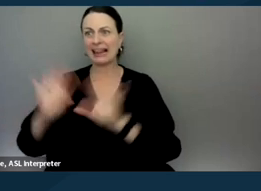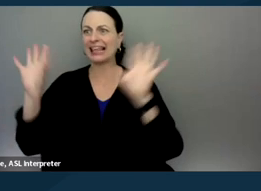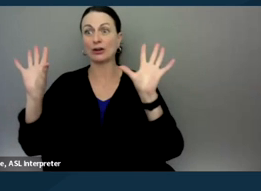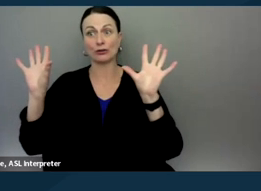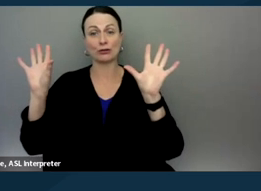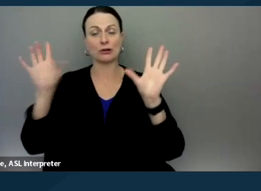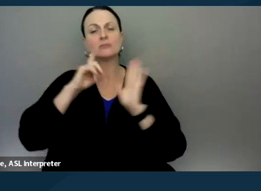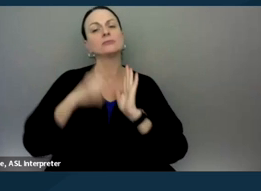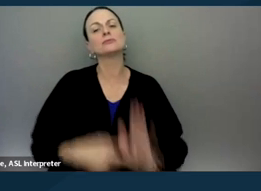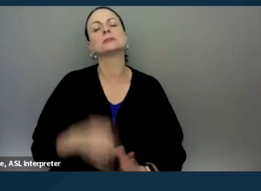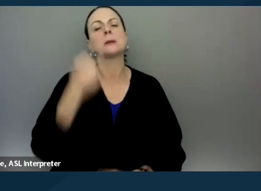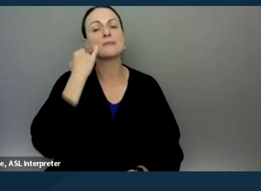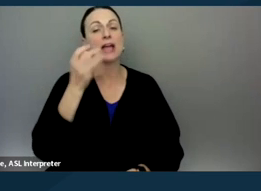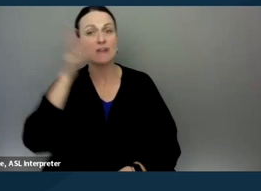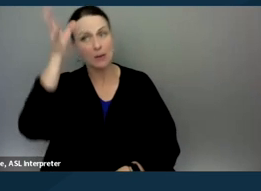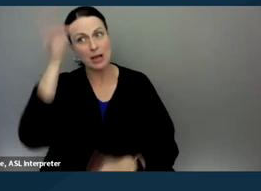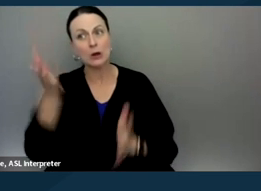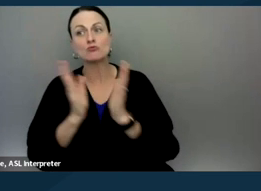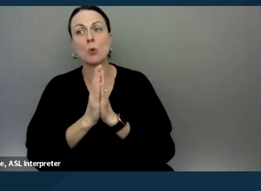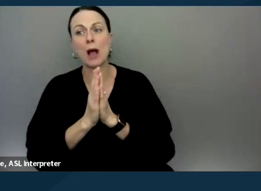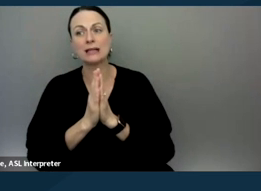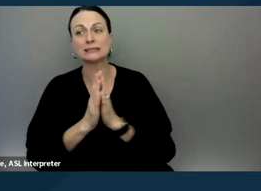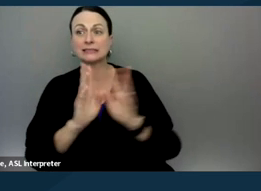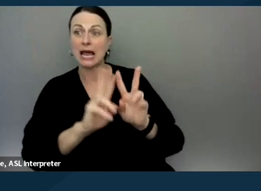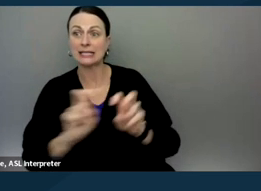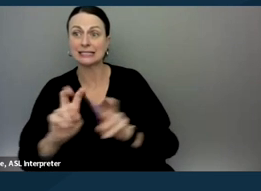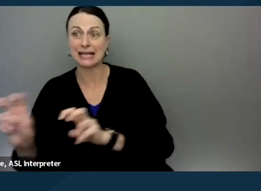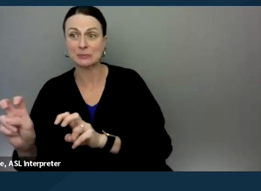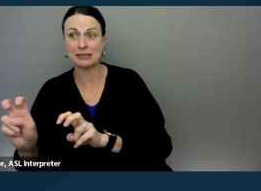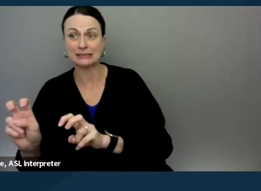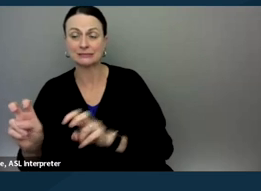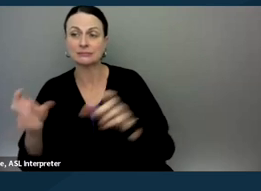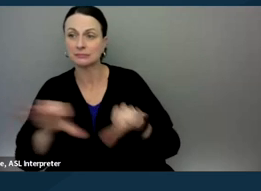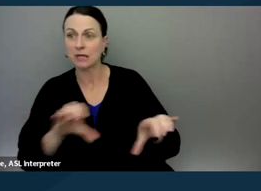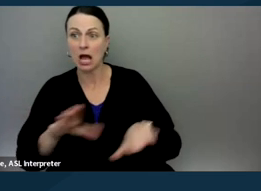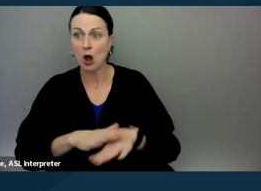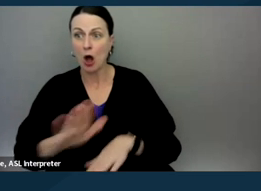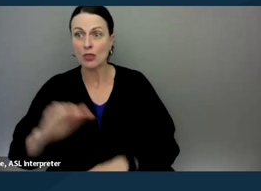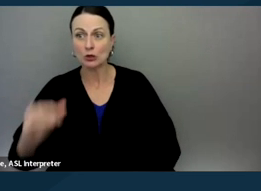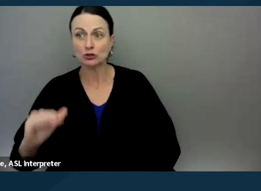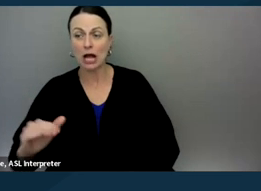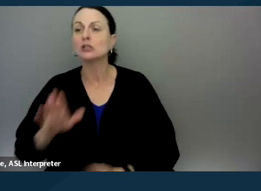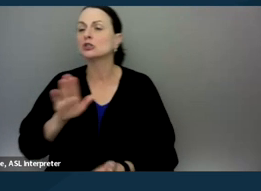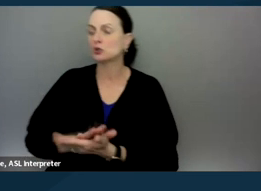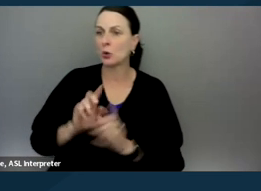if a parent requests an assessment be done on their child, the school district then has 10 days